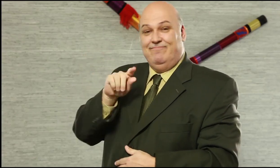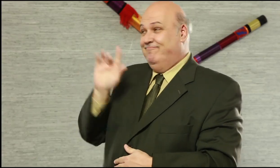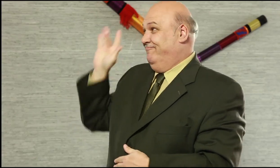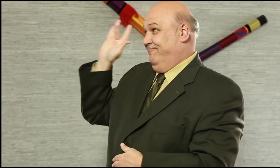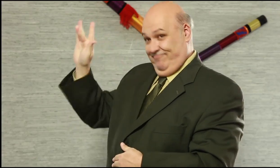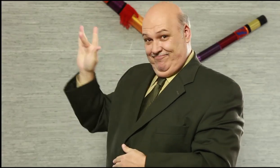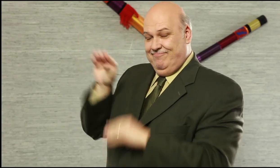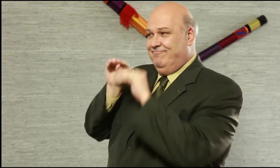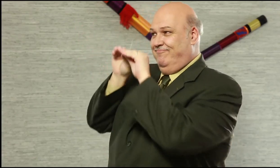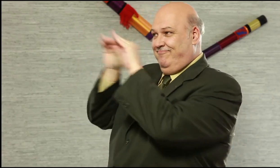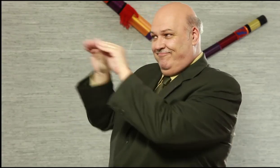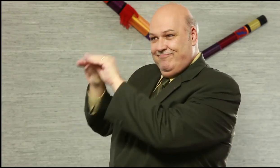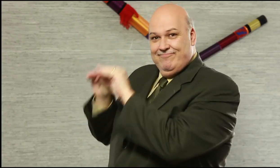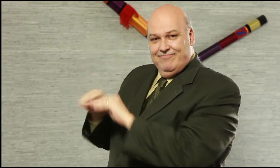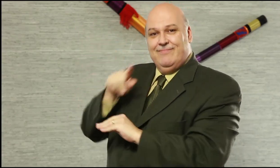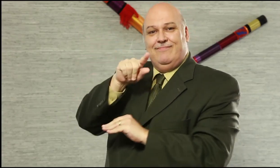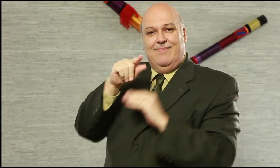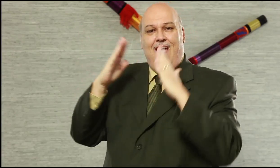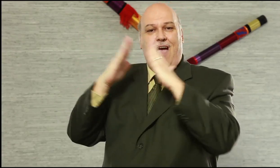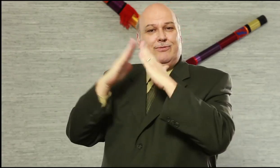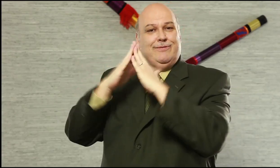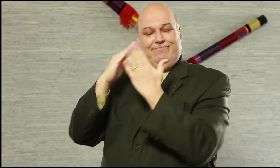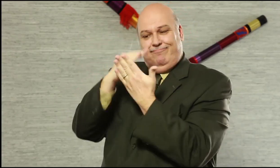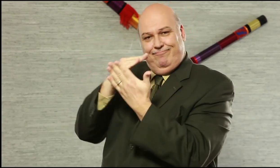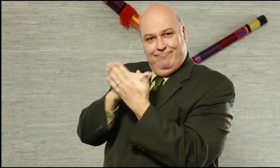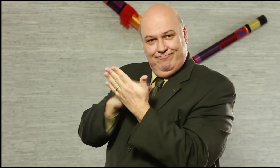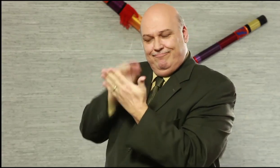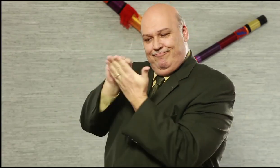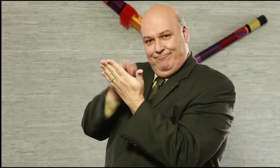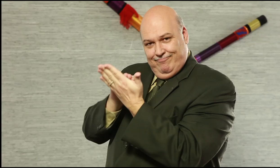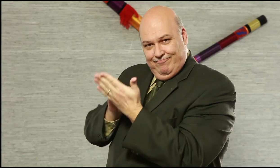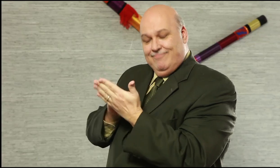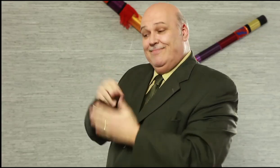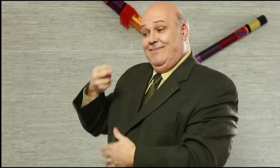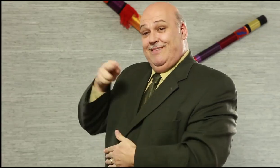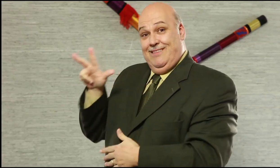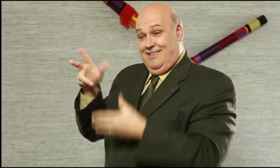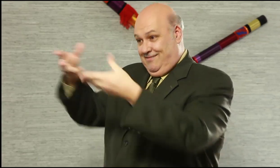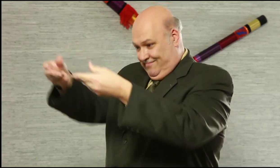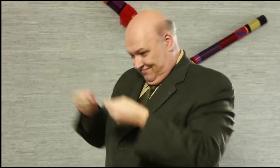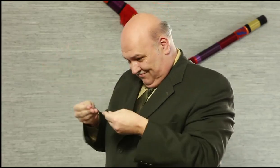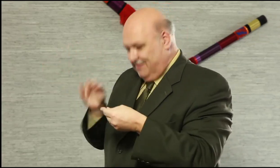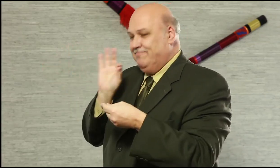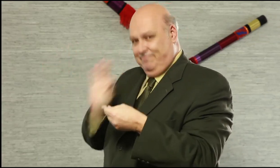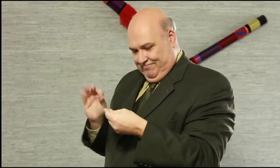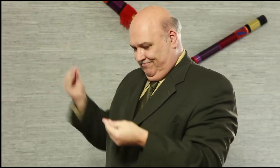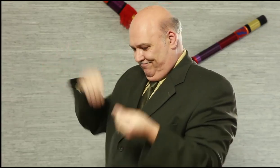with other viewers and through H3 media! To